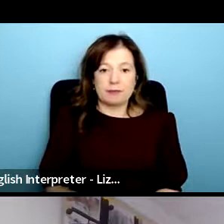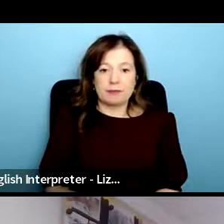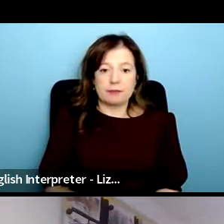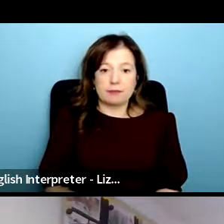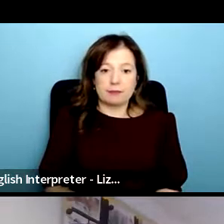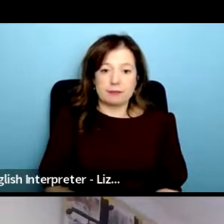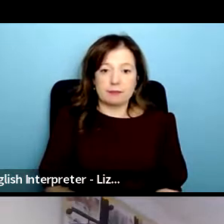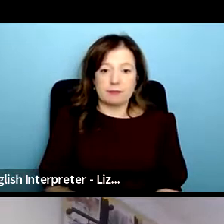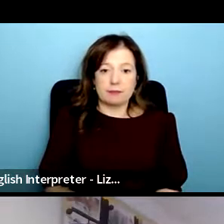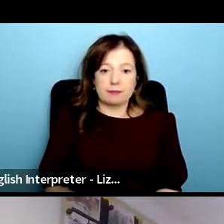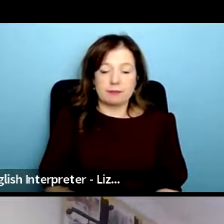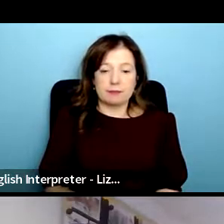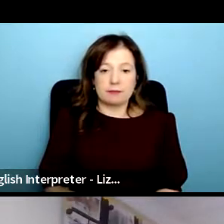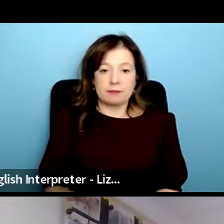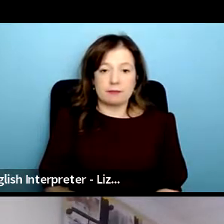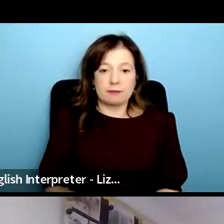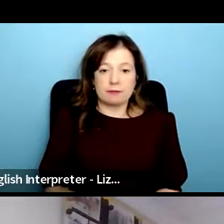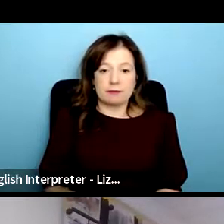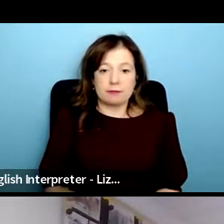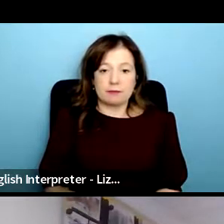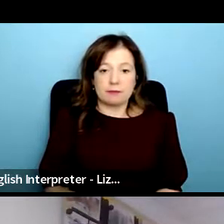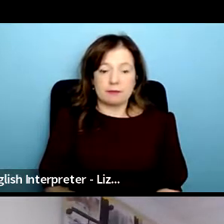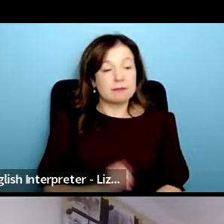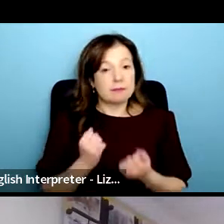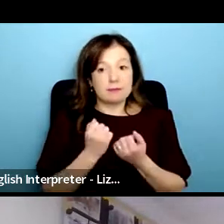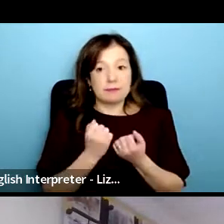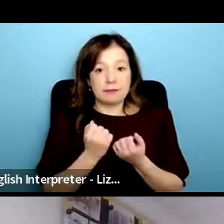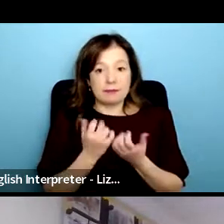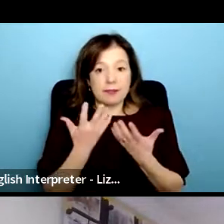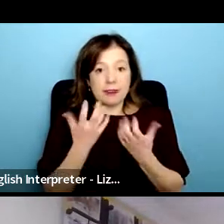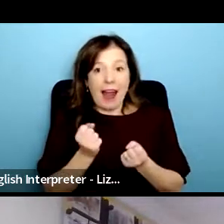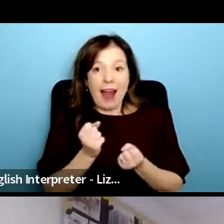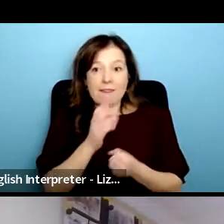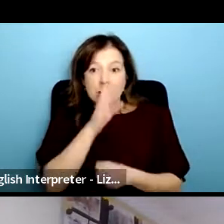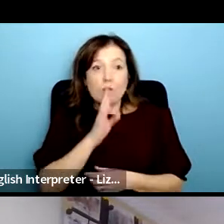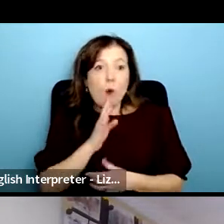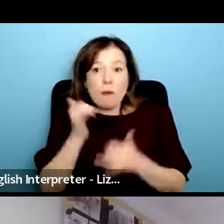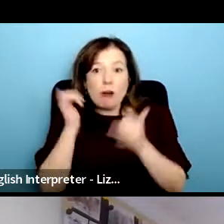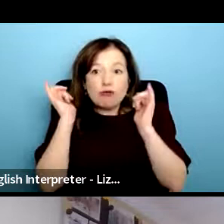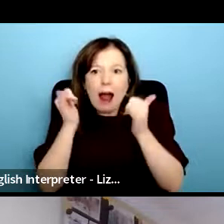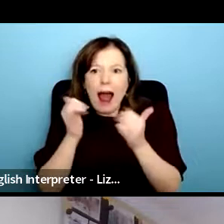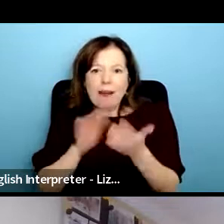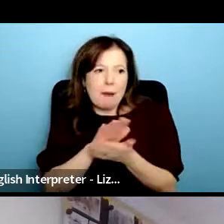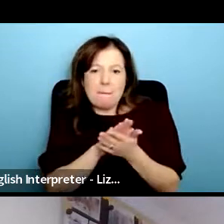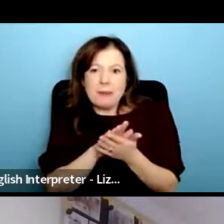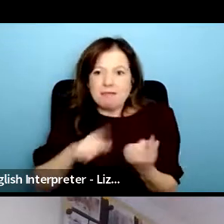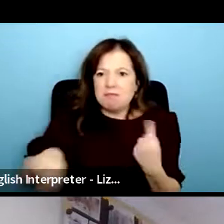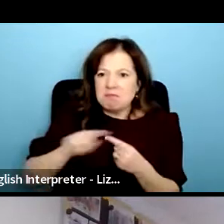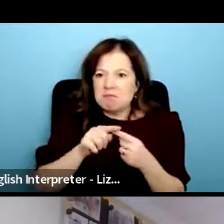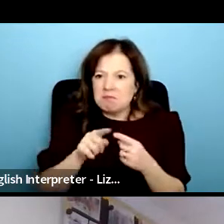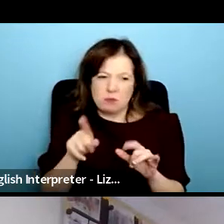part of our intervention is hosting a sober rave and it's not preaching sobriety um could be mental